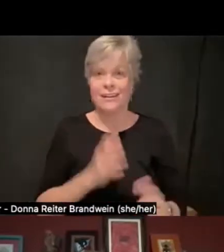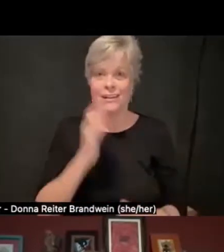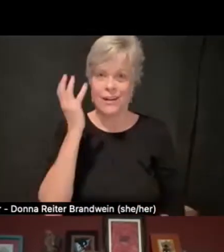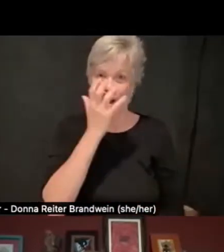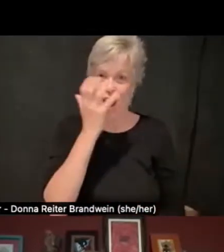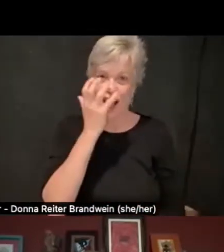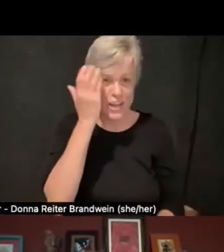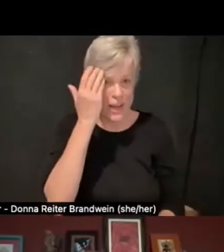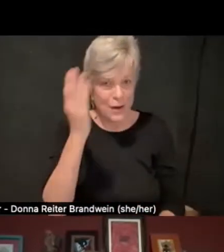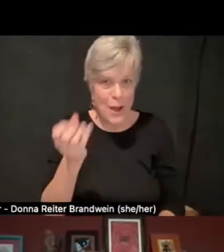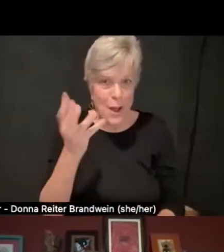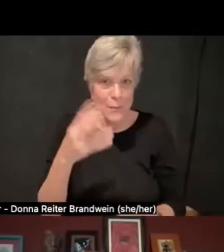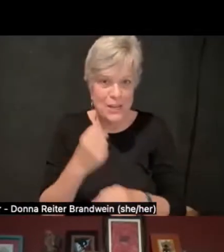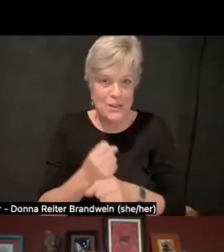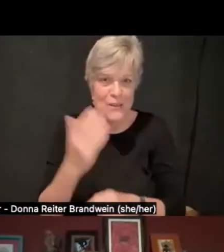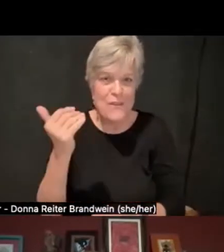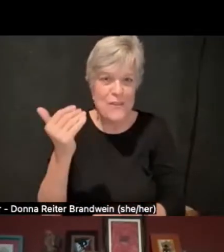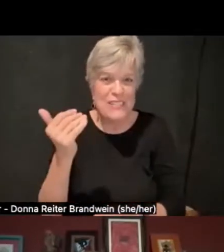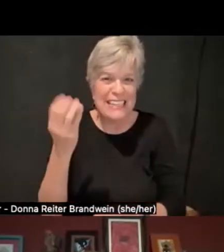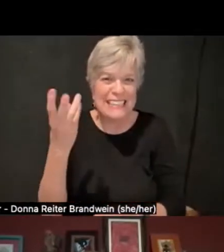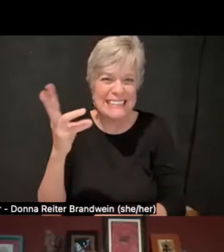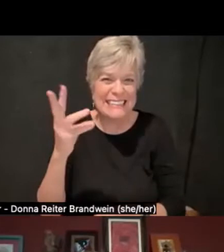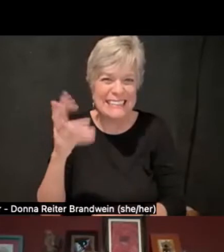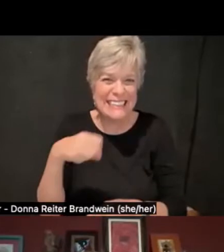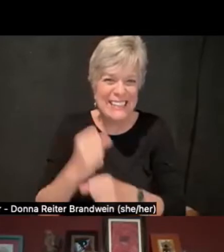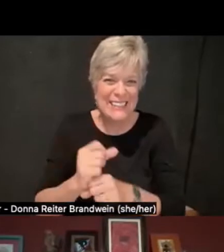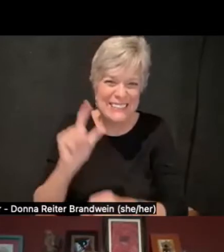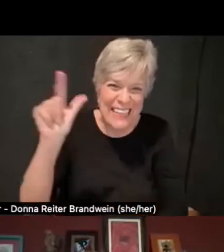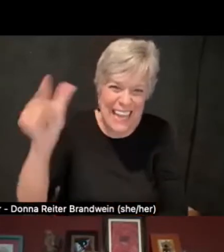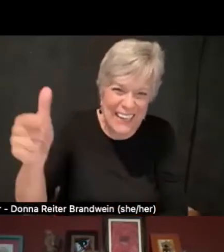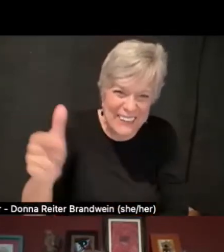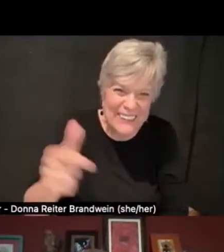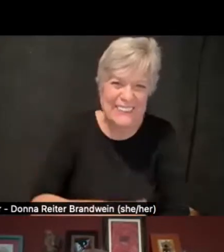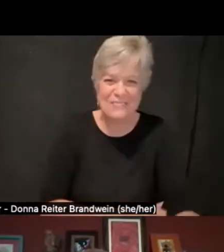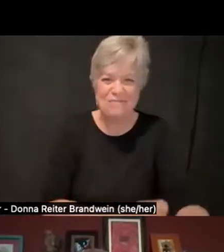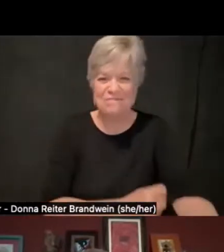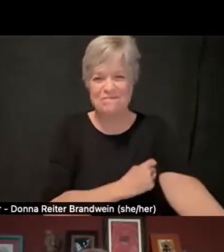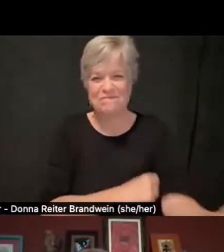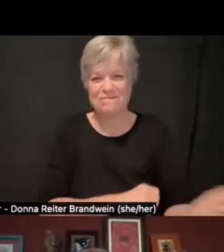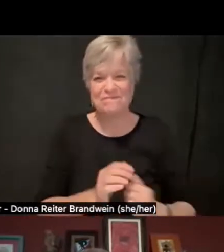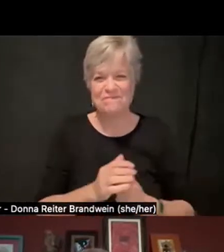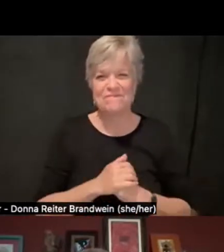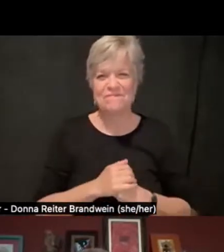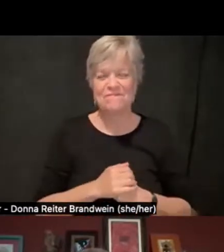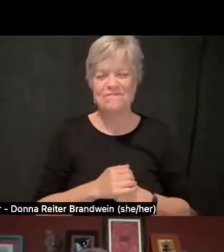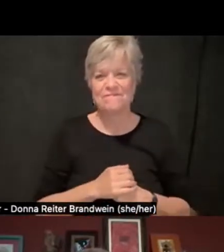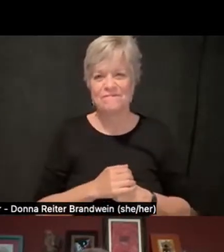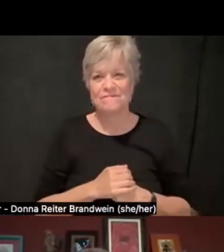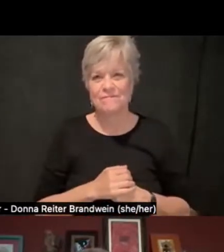a good 15, 16 years later. And so, you know,